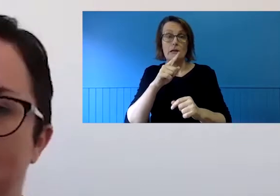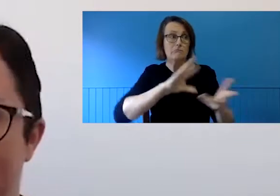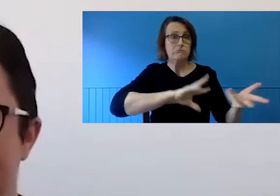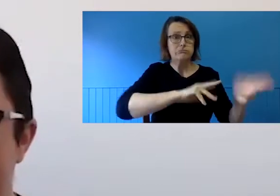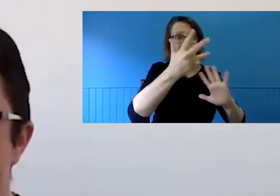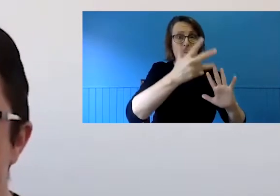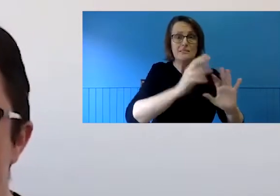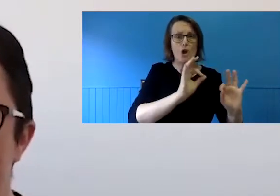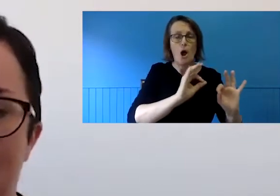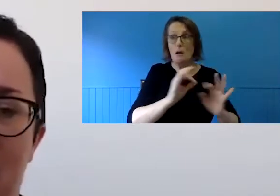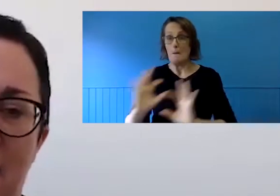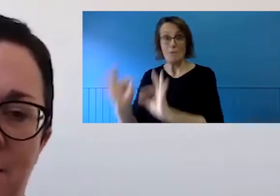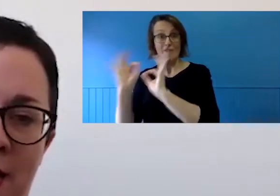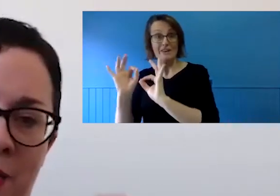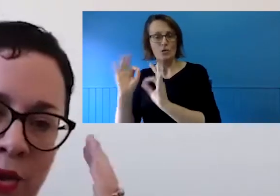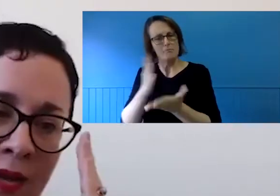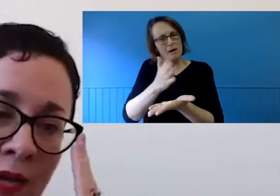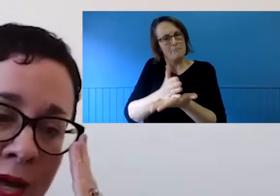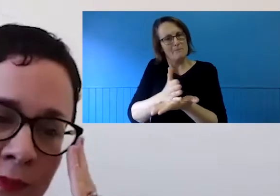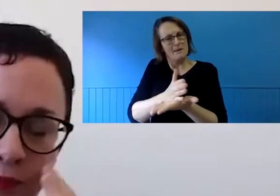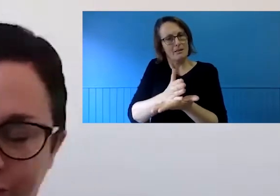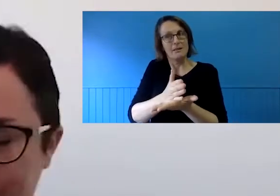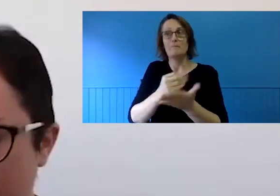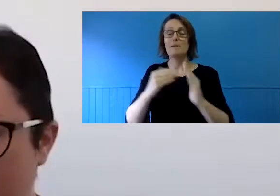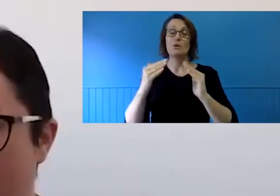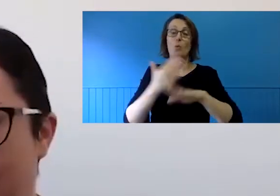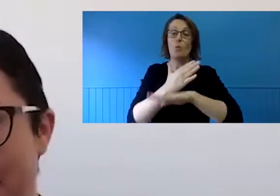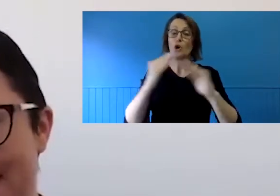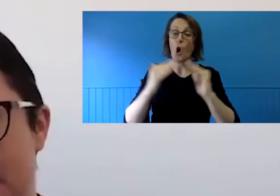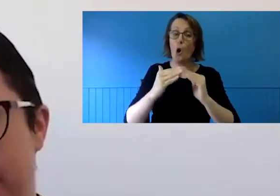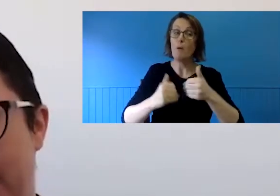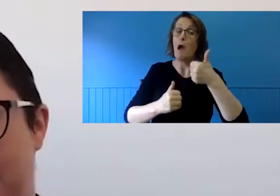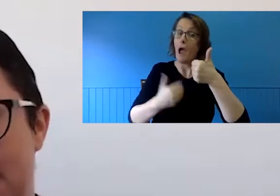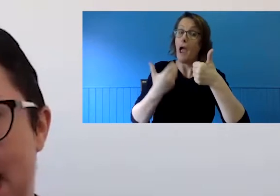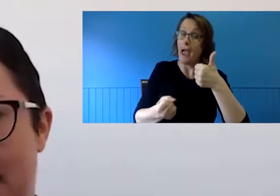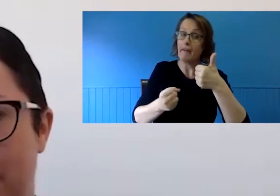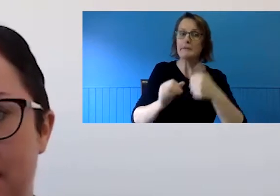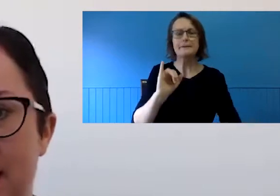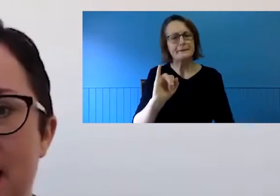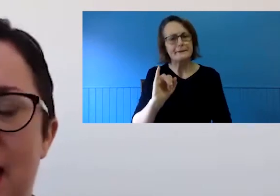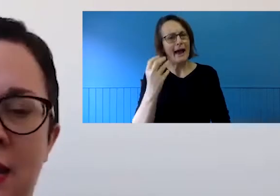bad things about working online and when we start to break them down, a